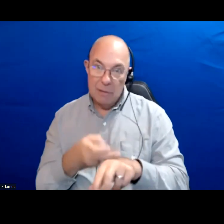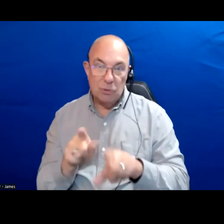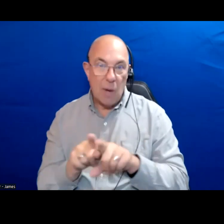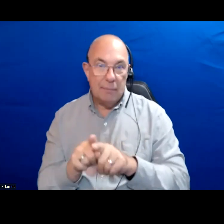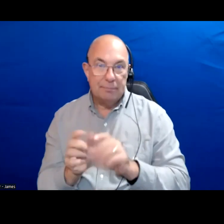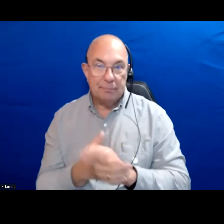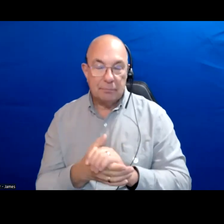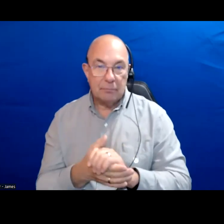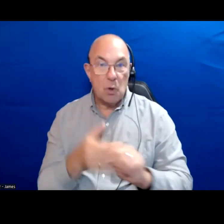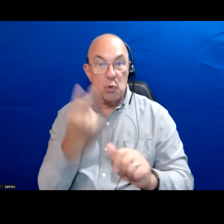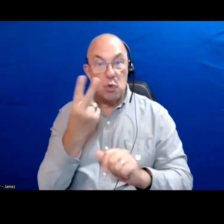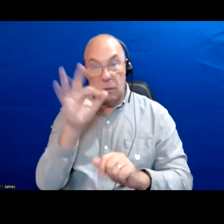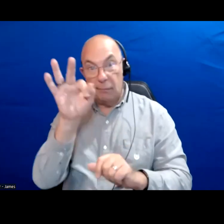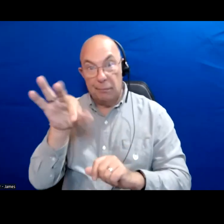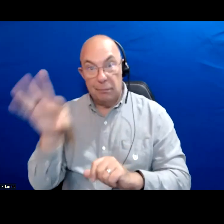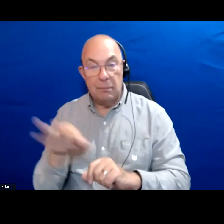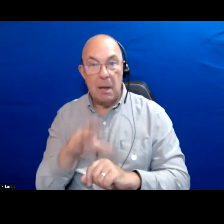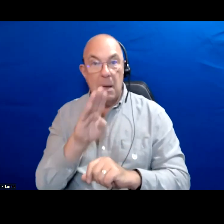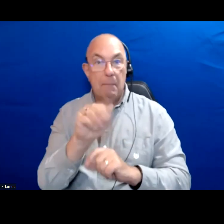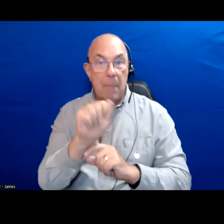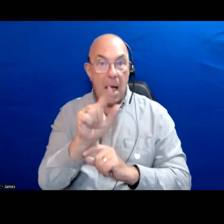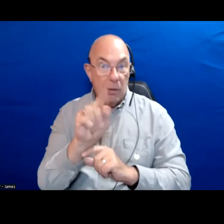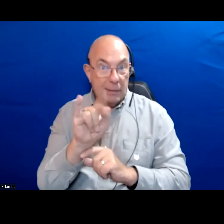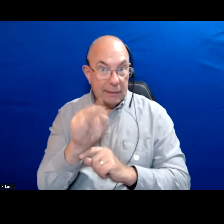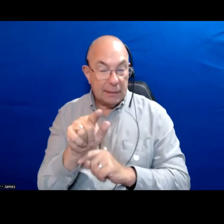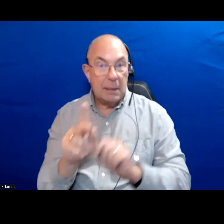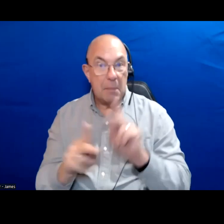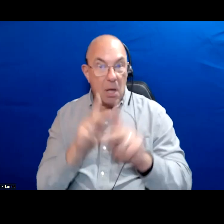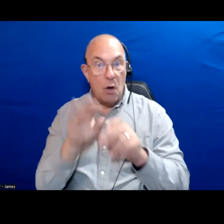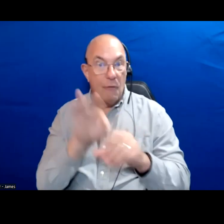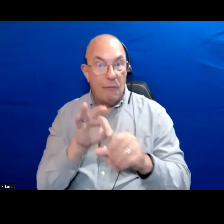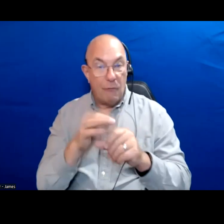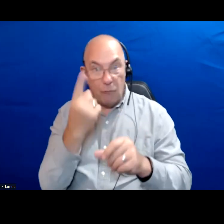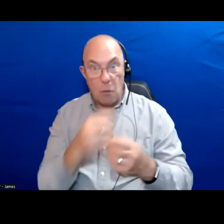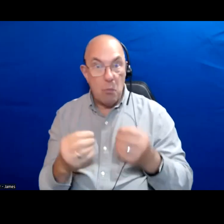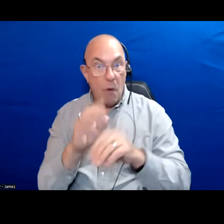The two ideas, balloting that people could vote for more than one candidate and feel